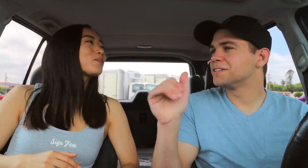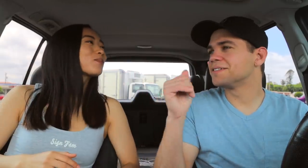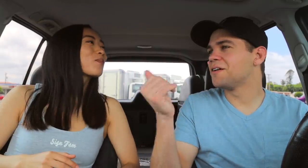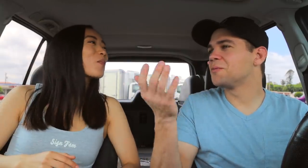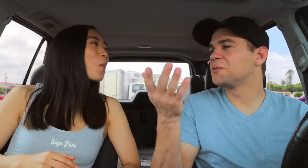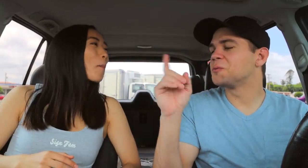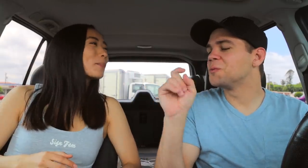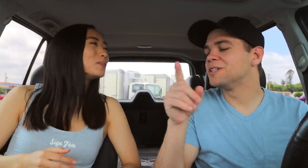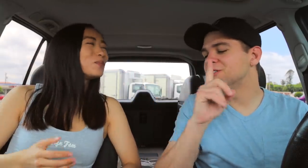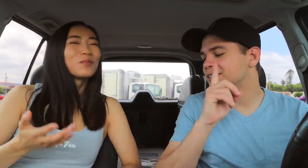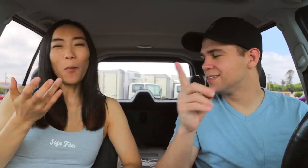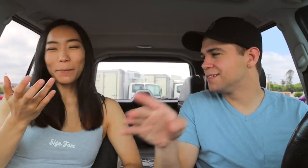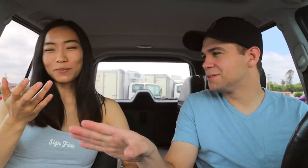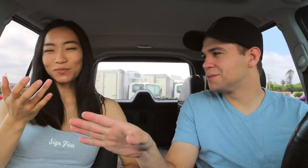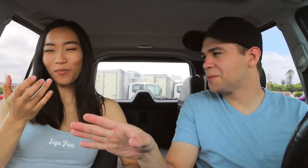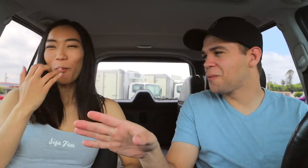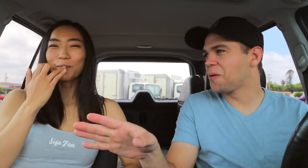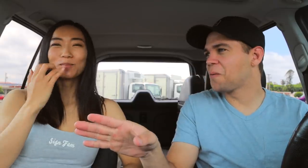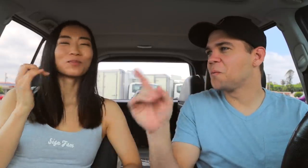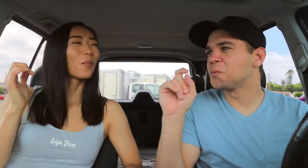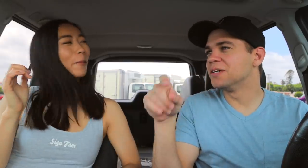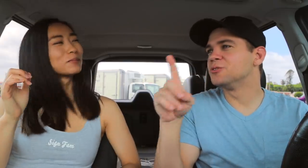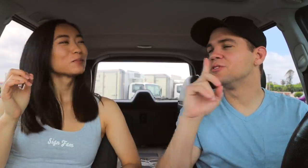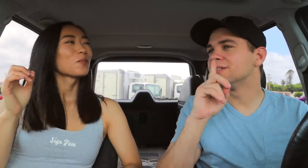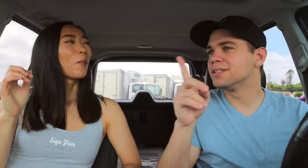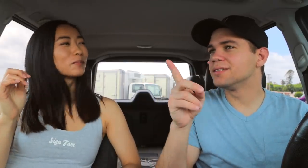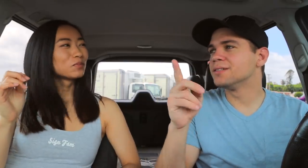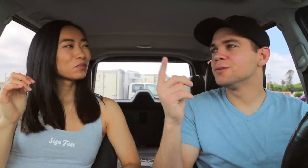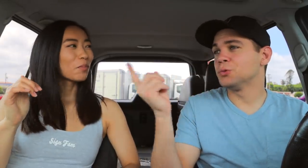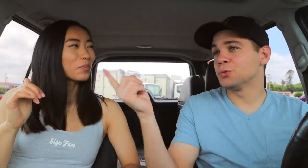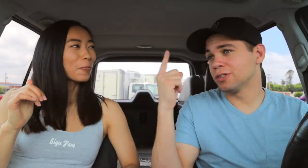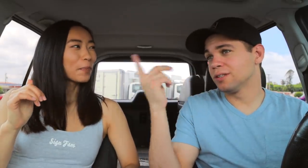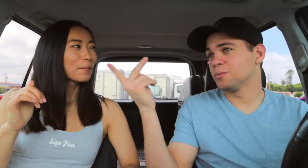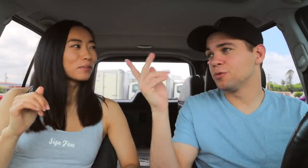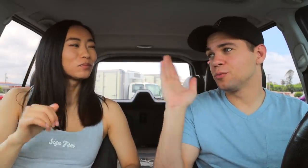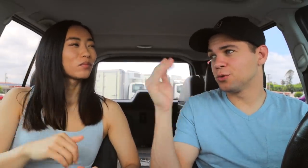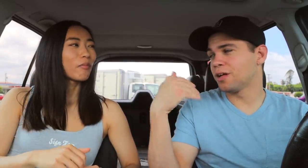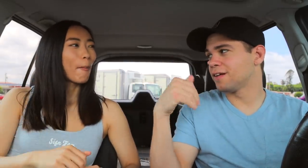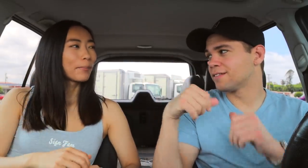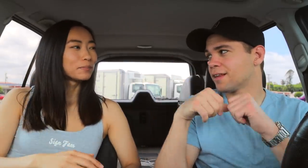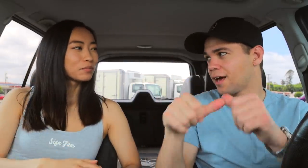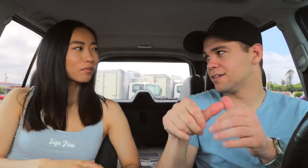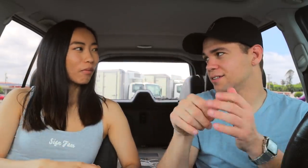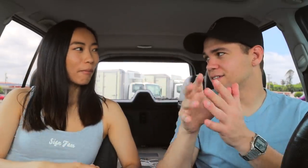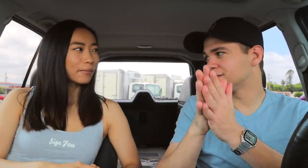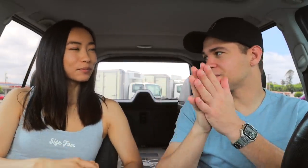That's not what the question is. The question is, do you think we would have lasted?